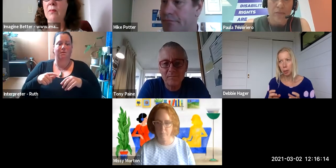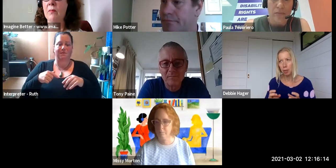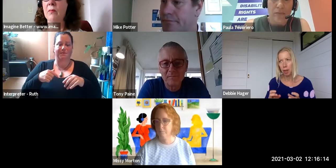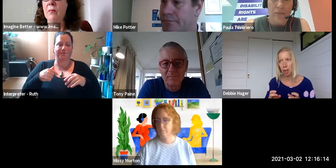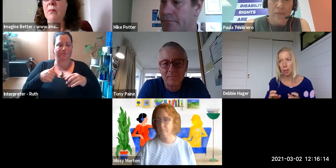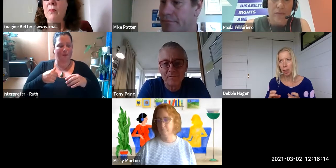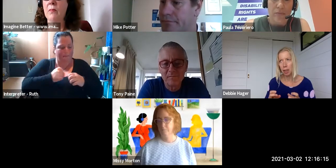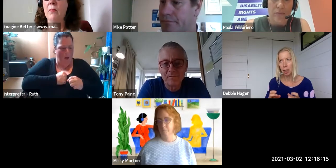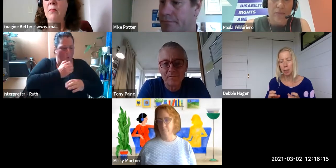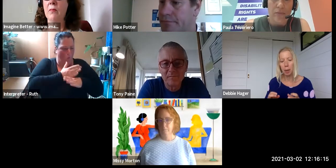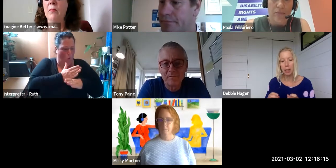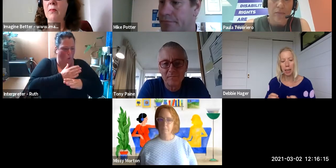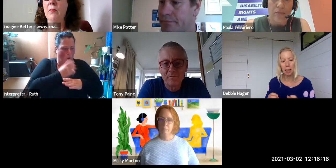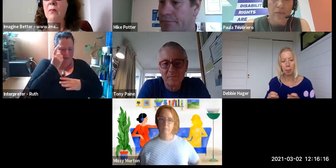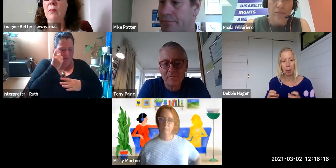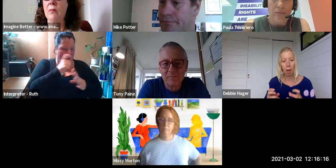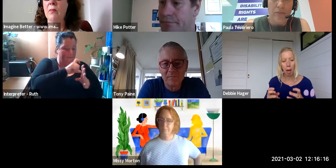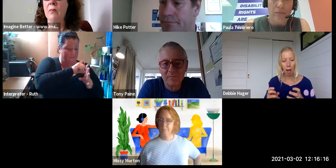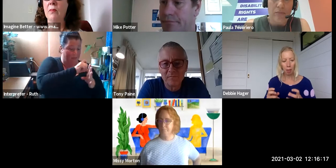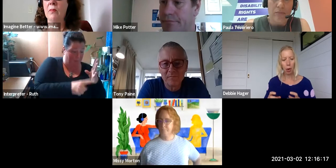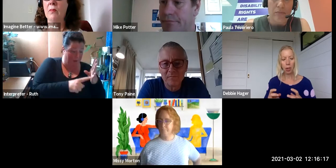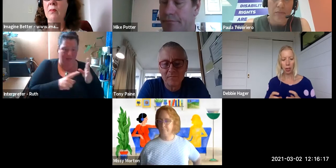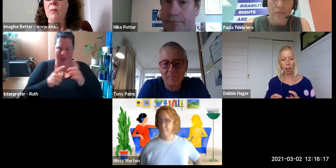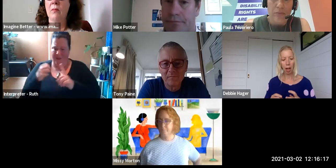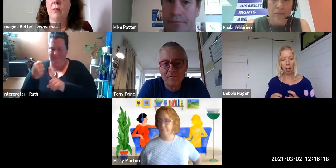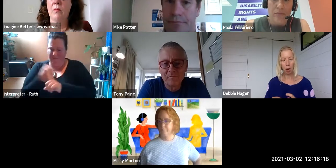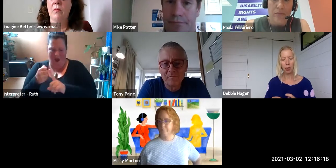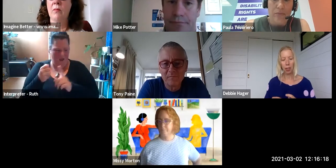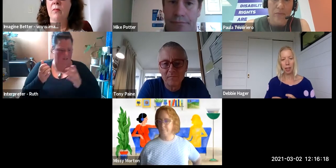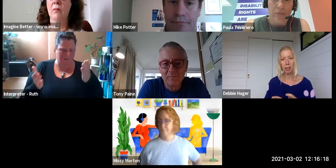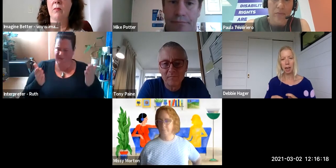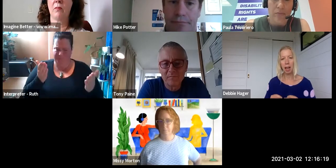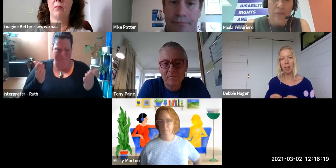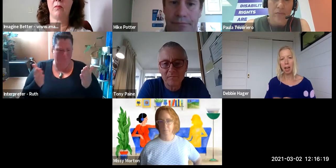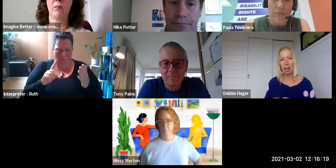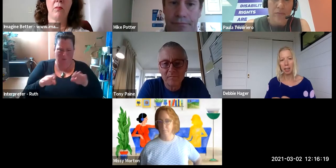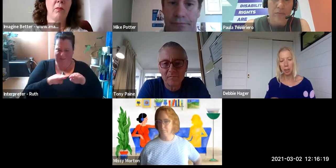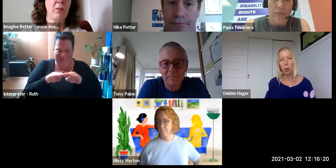between violence and disability, Ive heard a lot of things that I haven't understood